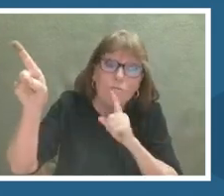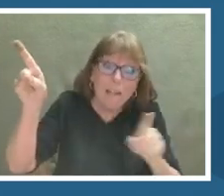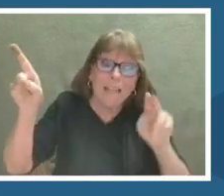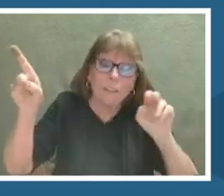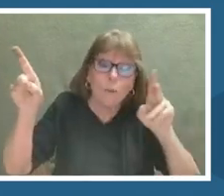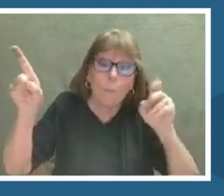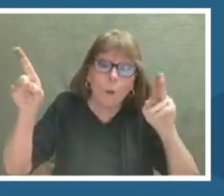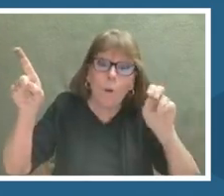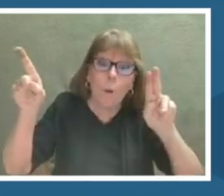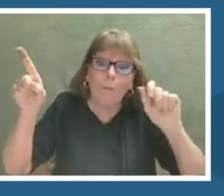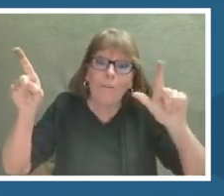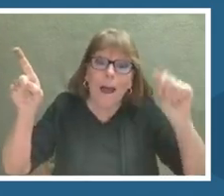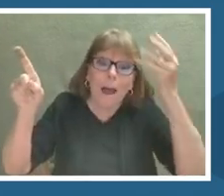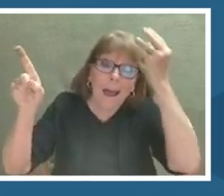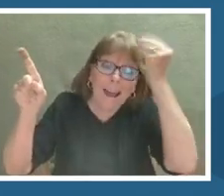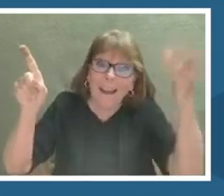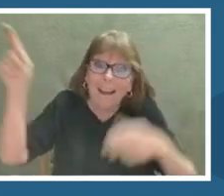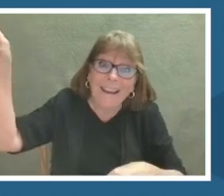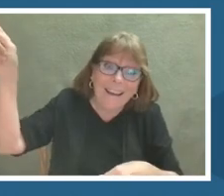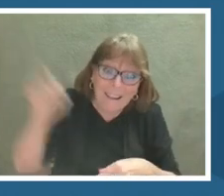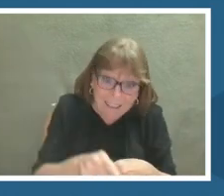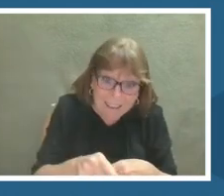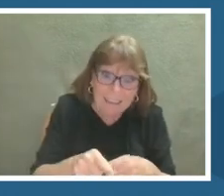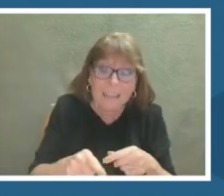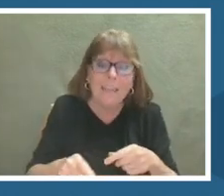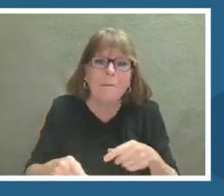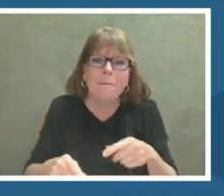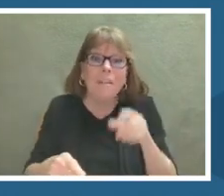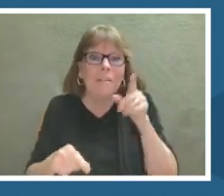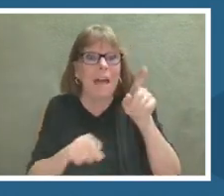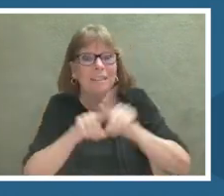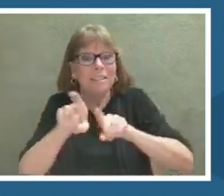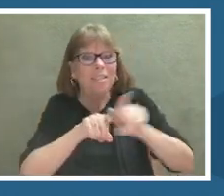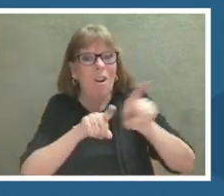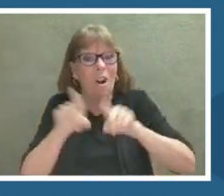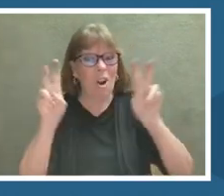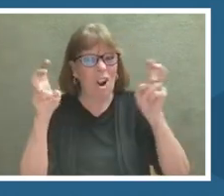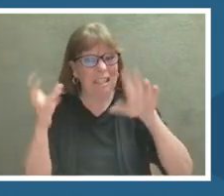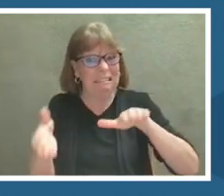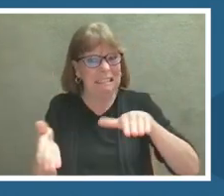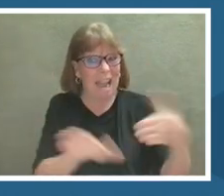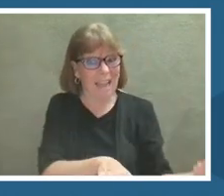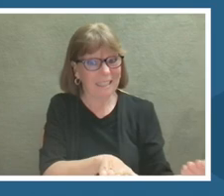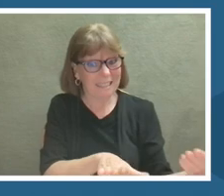When a star dies but there is a sudden and powerful gravitational collapse and almost